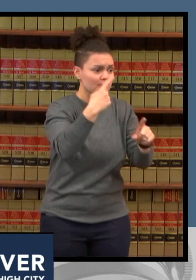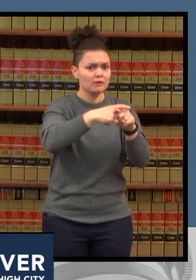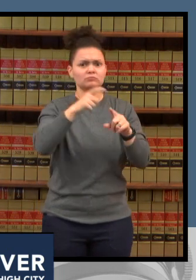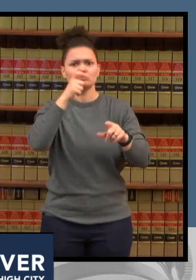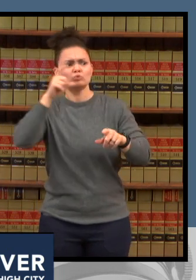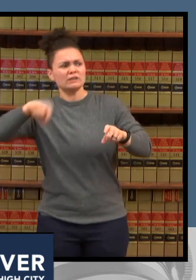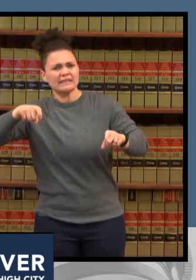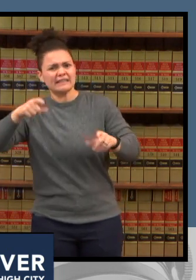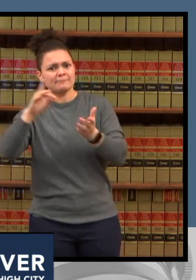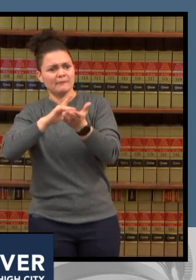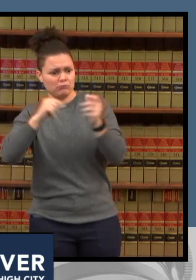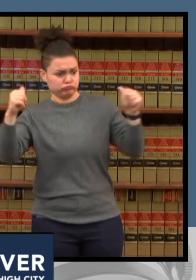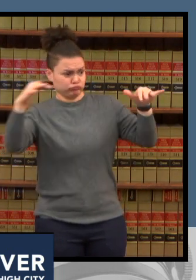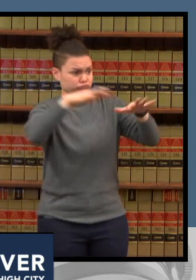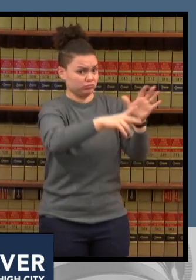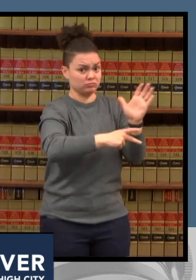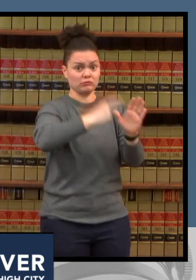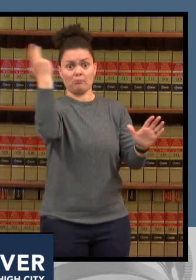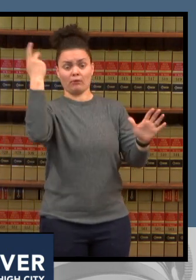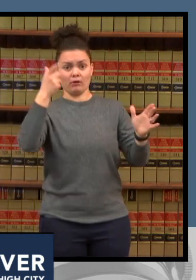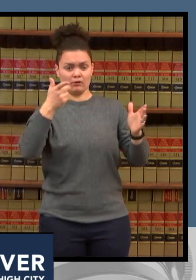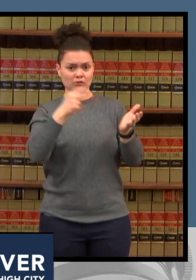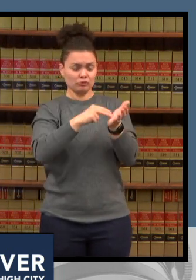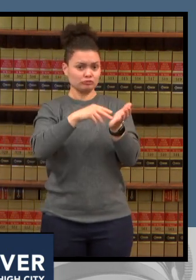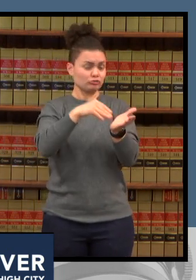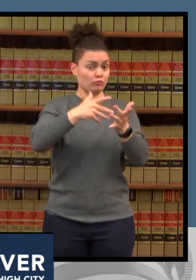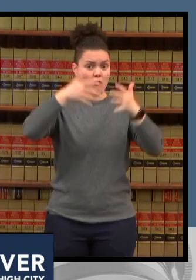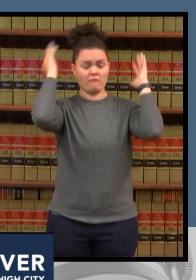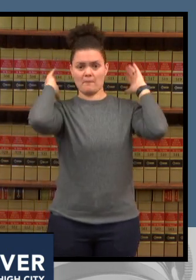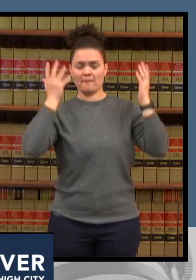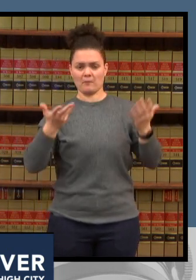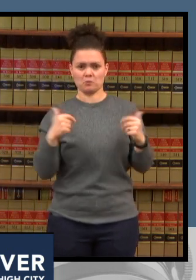we have more nurses going into the profession than ever which is great news